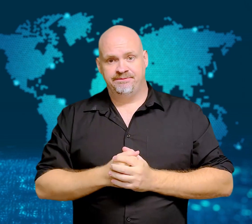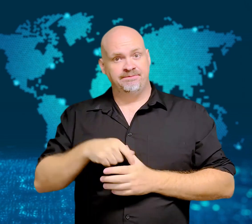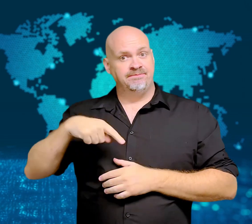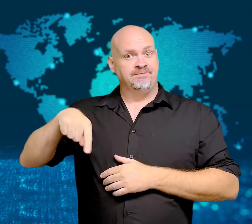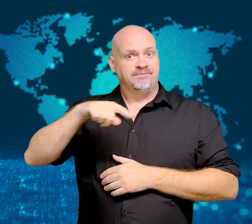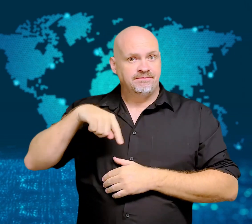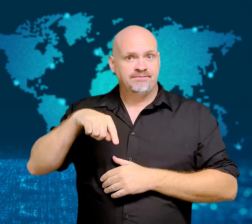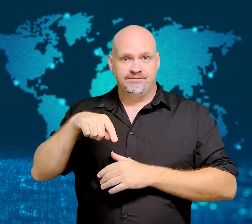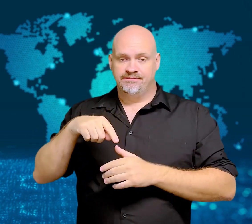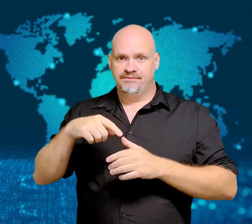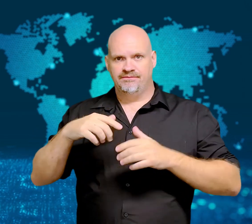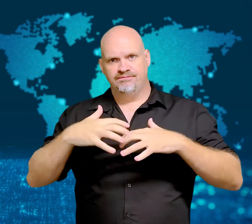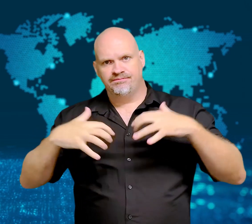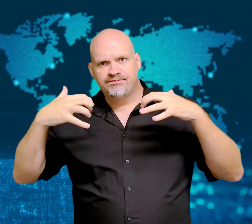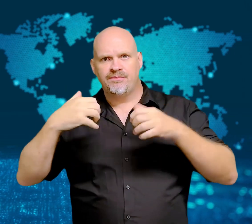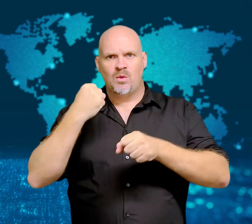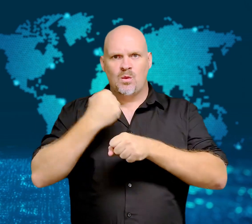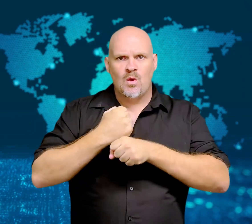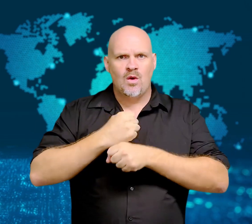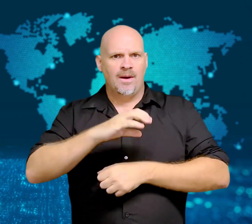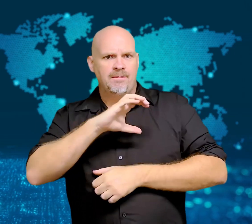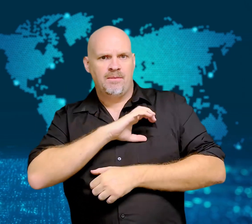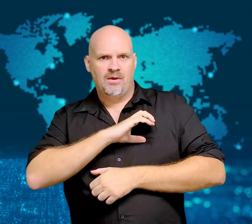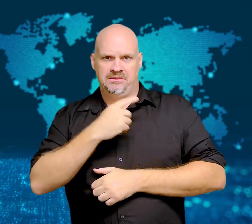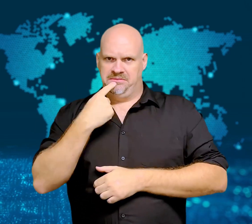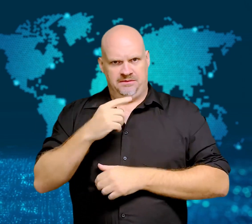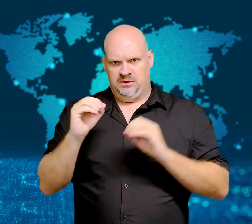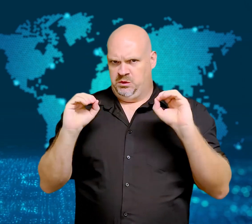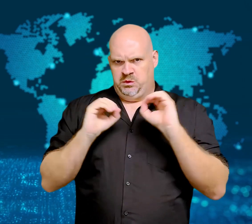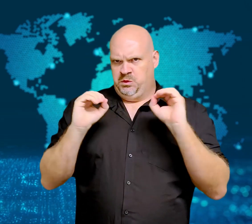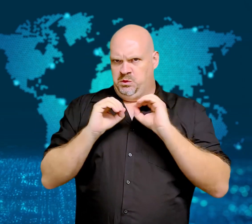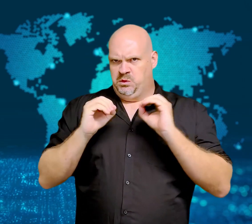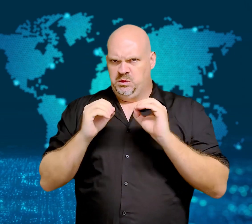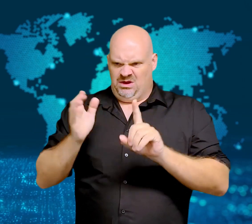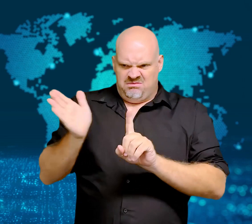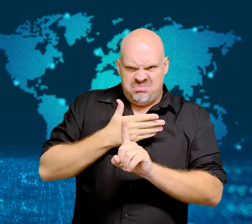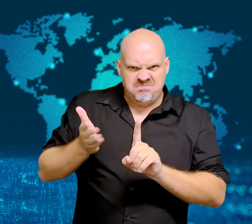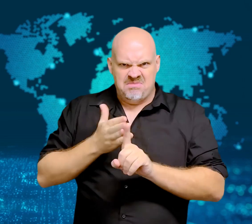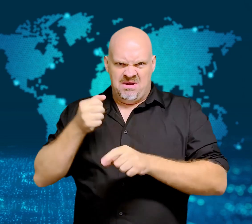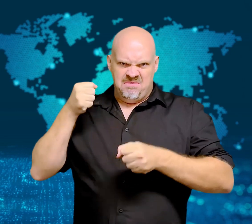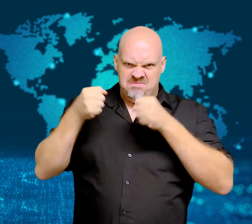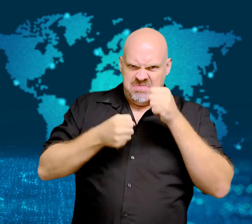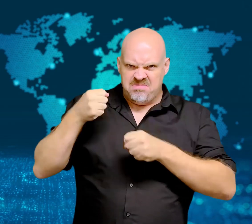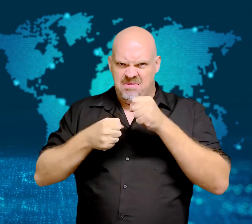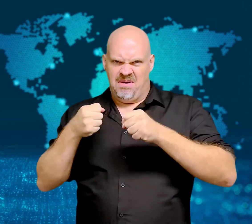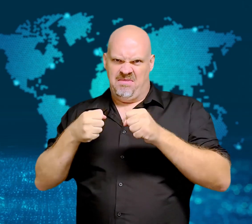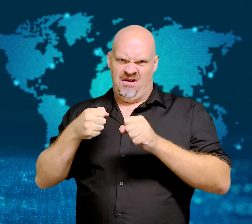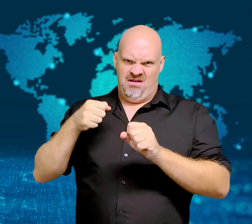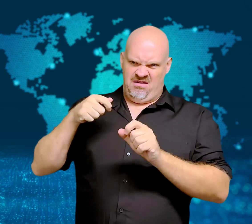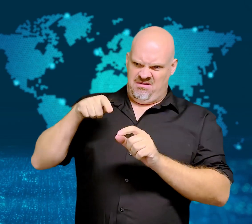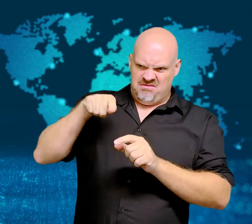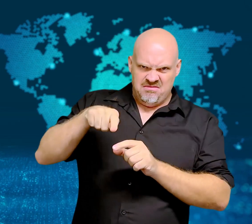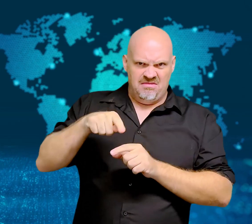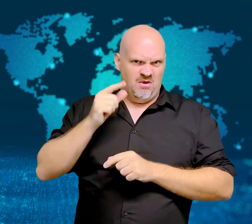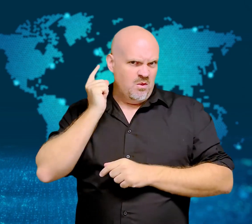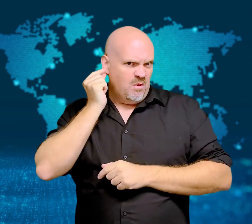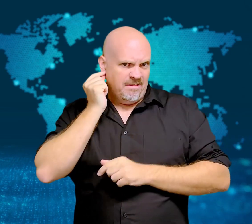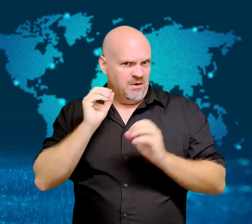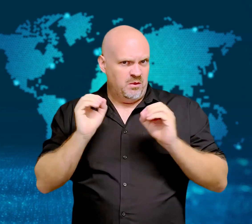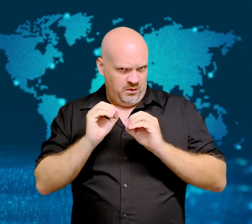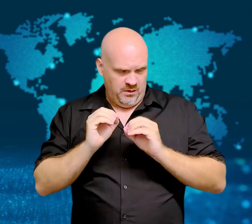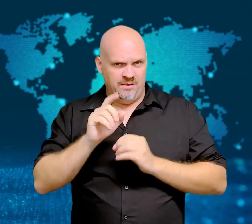Despite authorities' denials, her family and human rights organizations believe